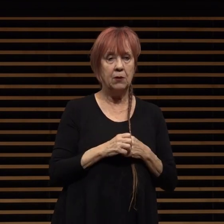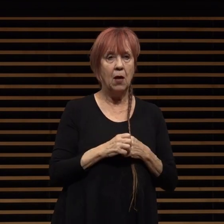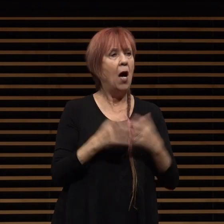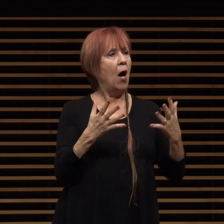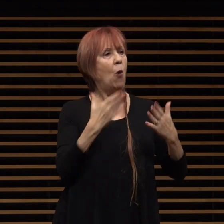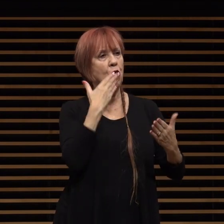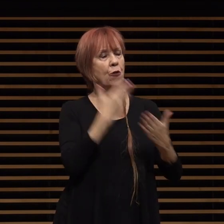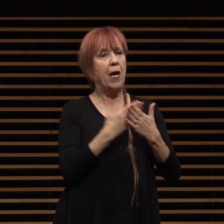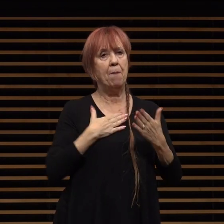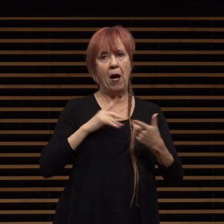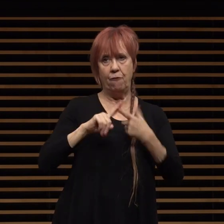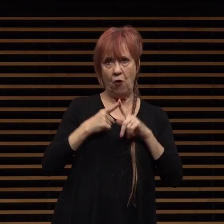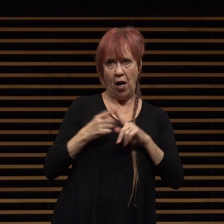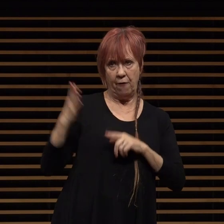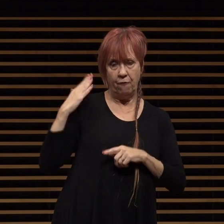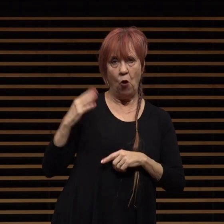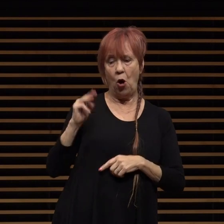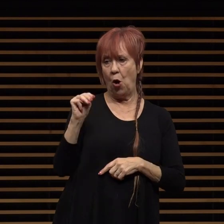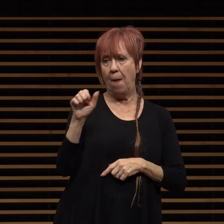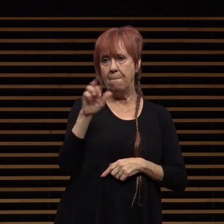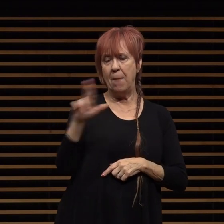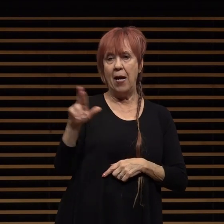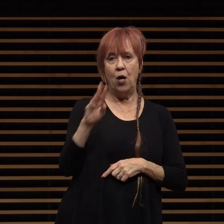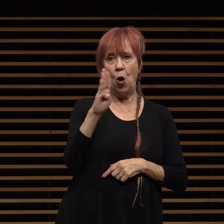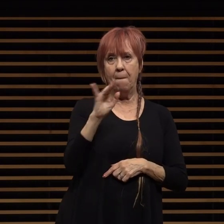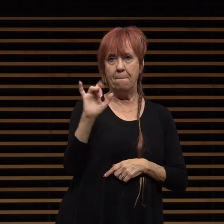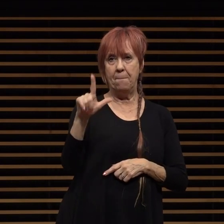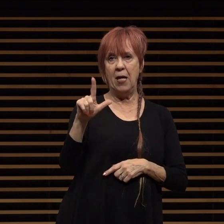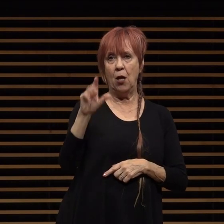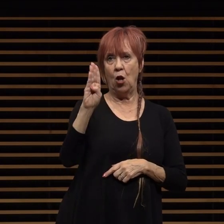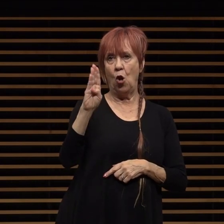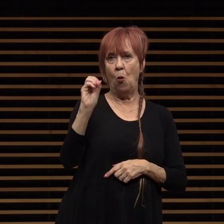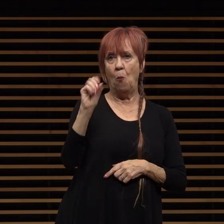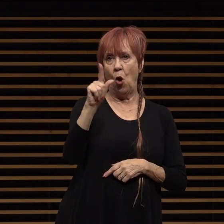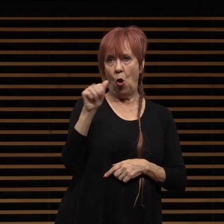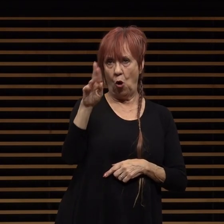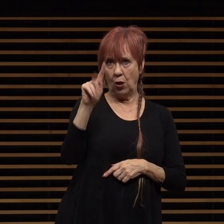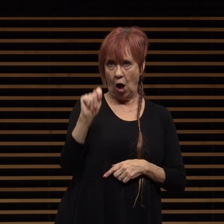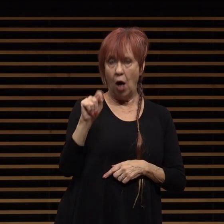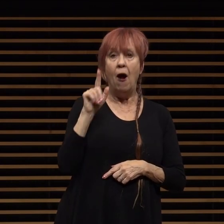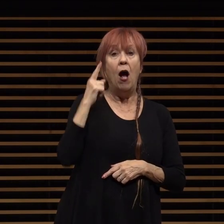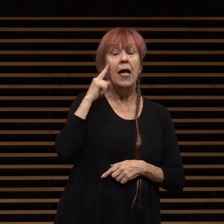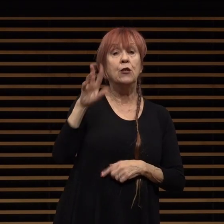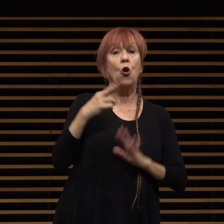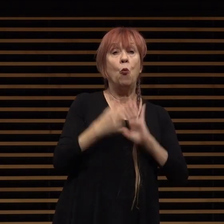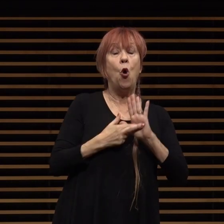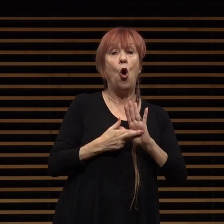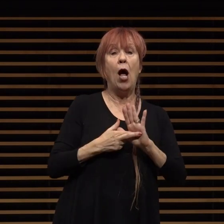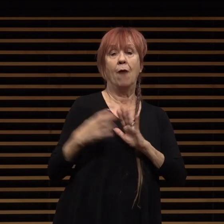former uh mayor bill bogard for his role as